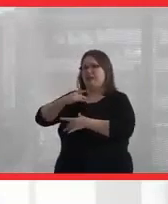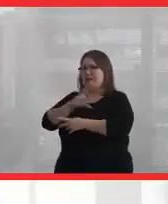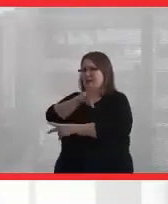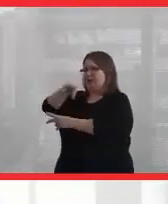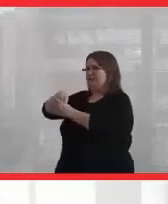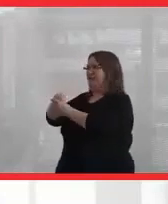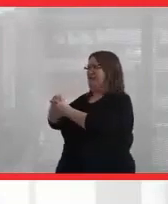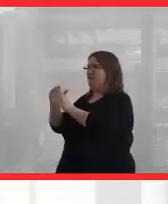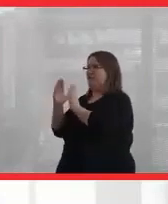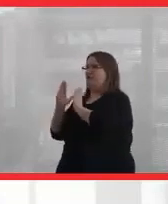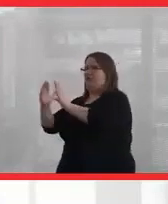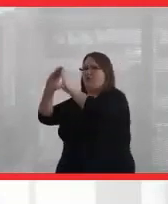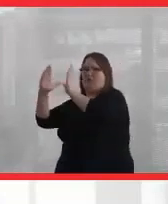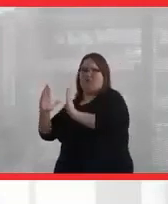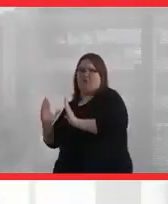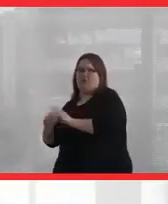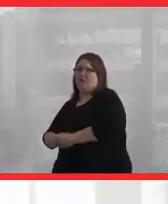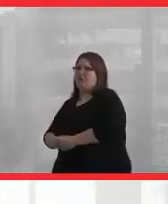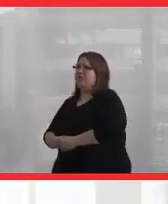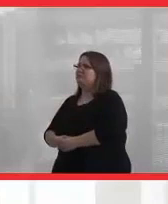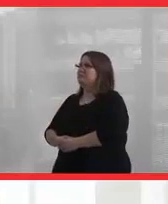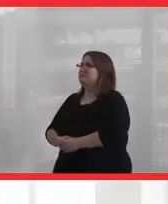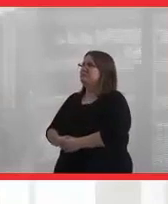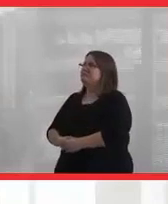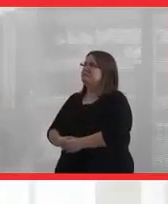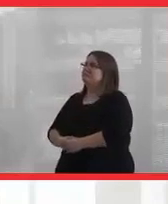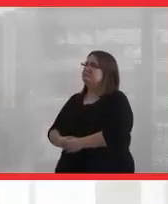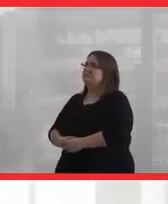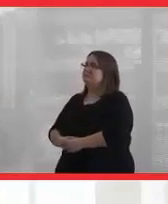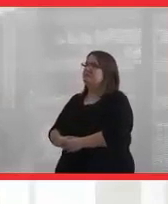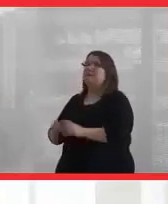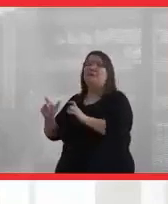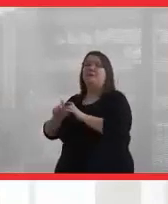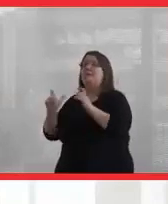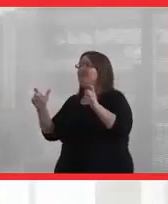of a longhouse community. And so the biggest thing was about belonging.